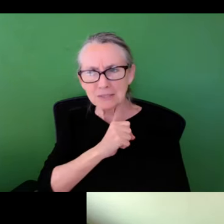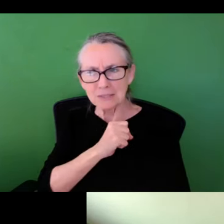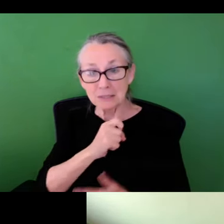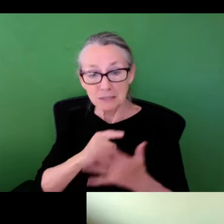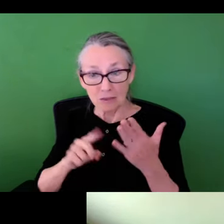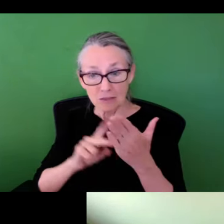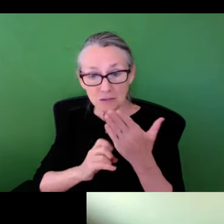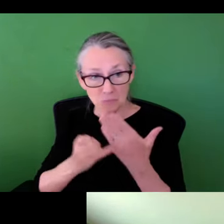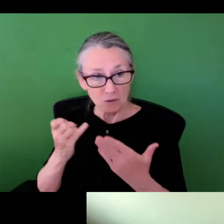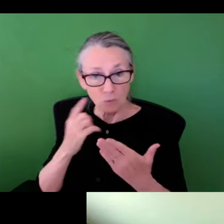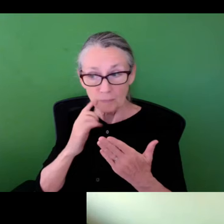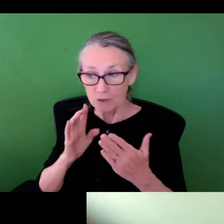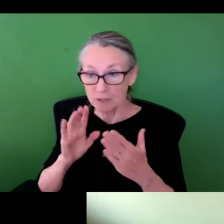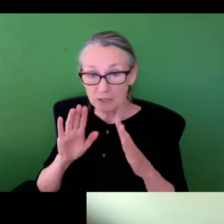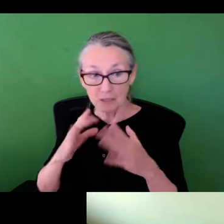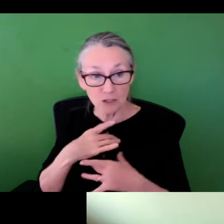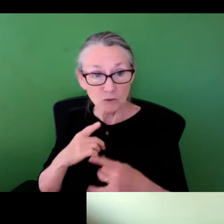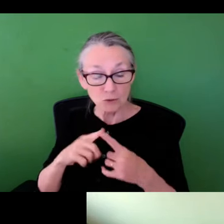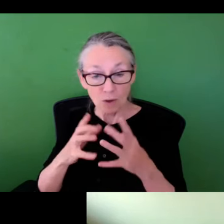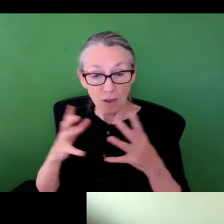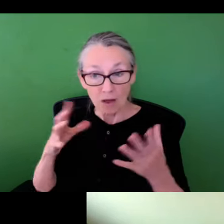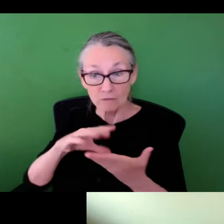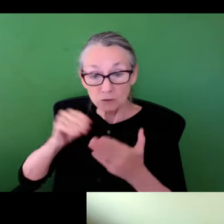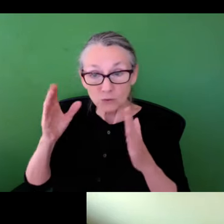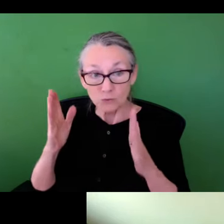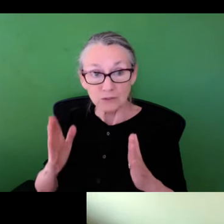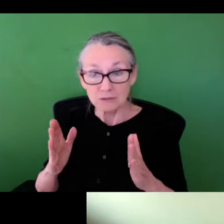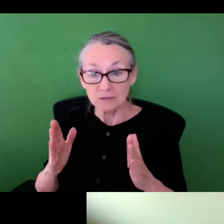a little bit more about